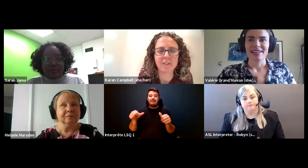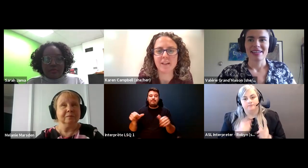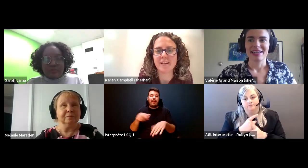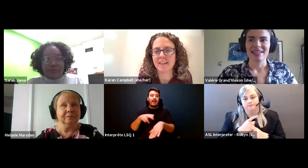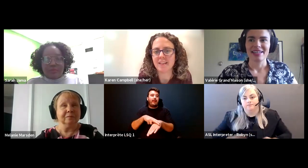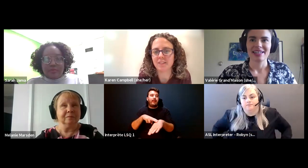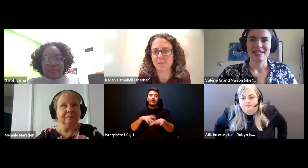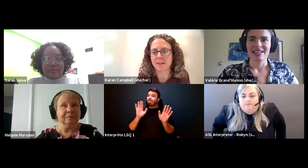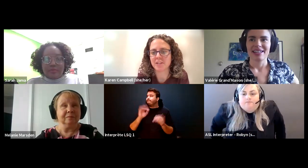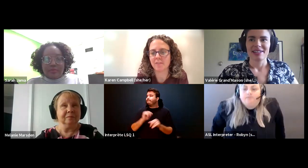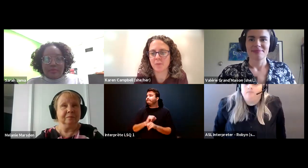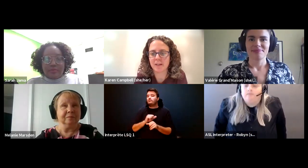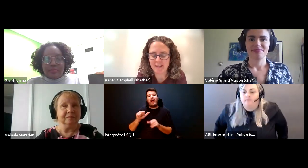Karen Campbell (she/her): Great Thank you so much, everyone.